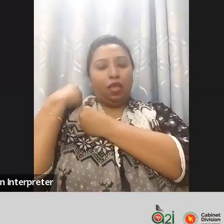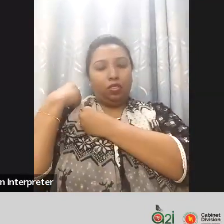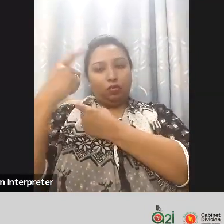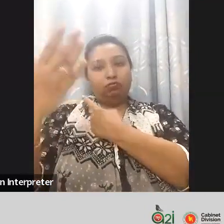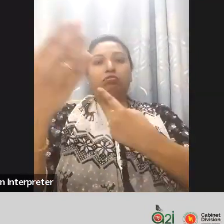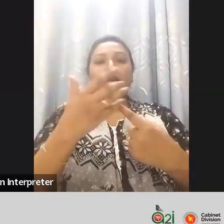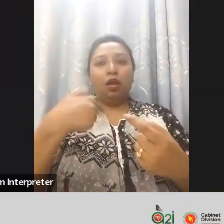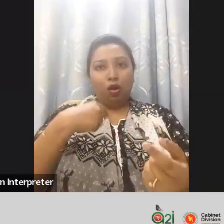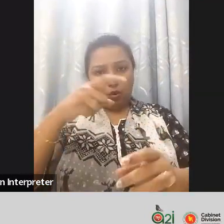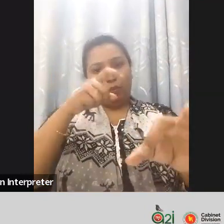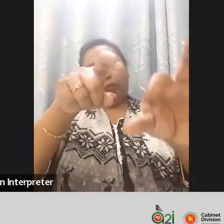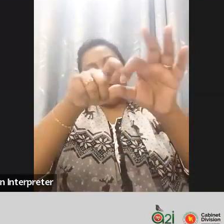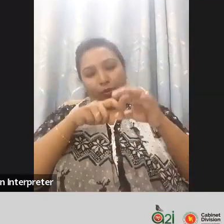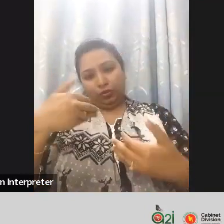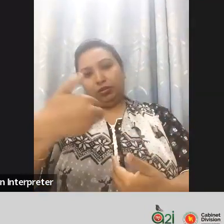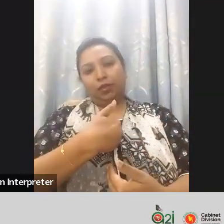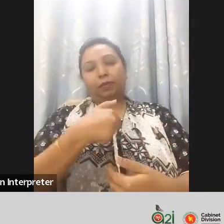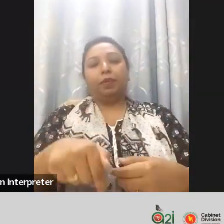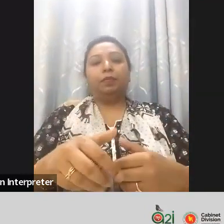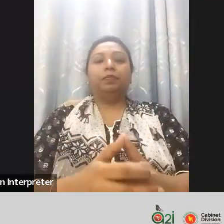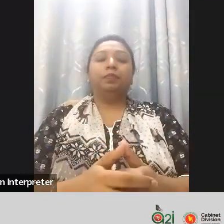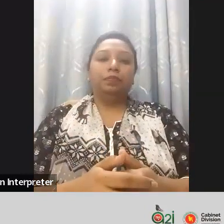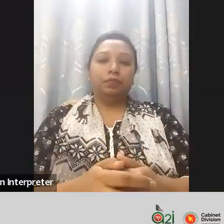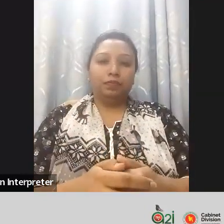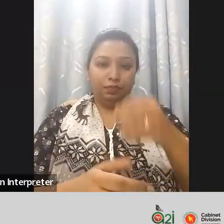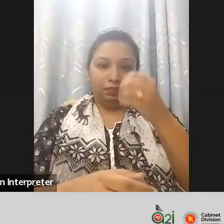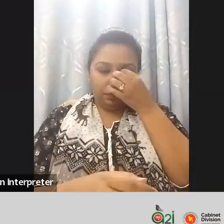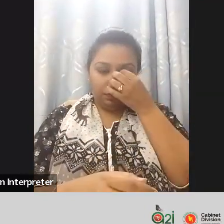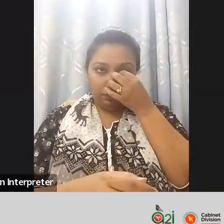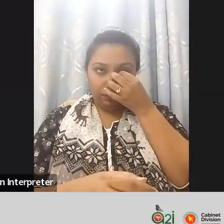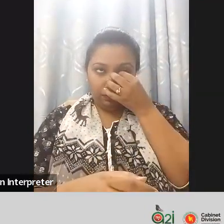also secondary responsibility so it's mandatory. Provisions we are not